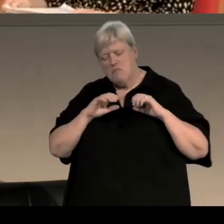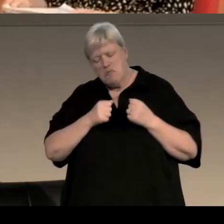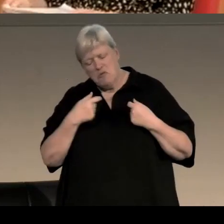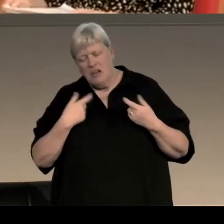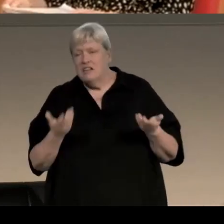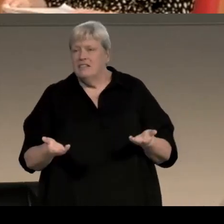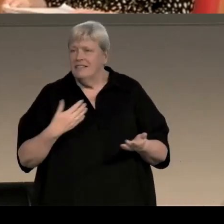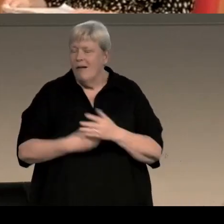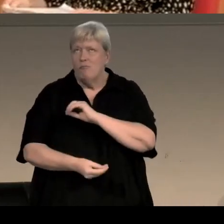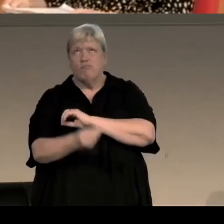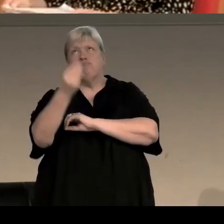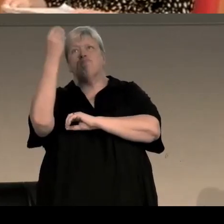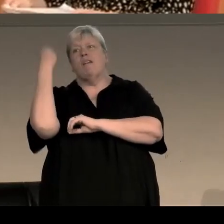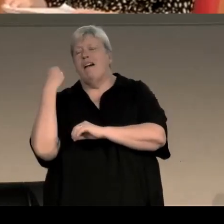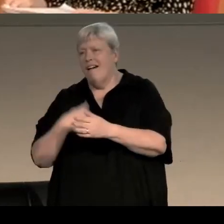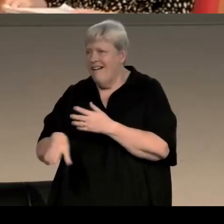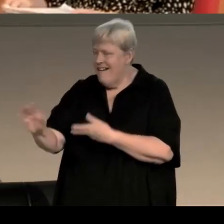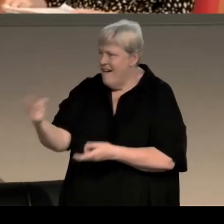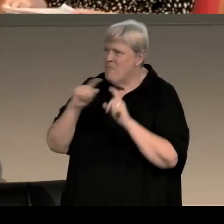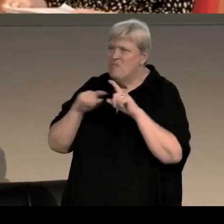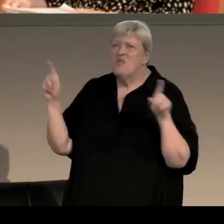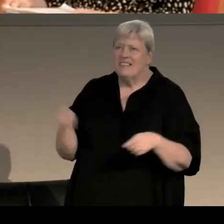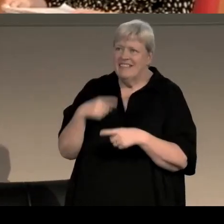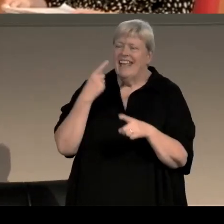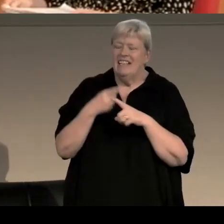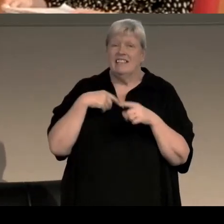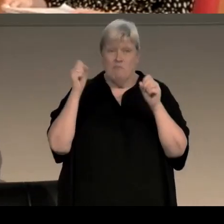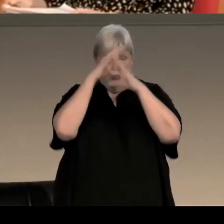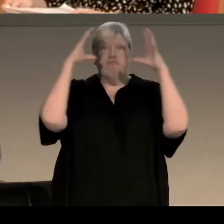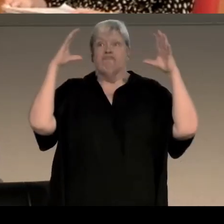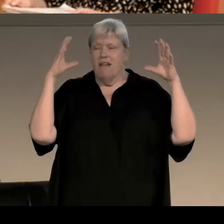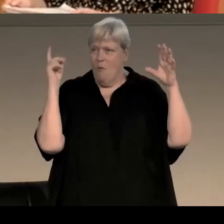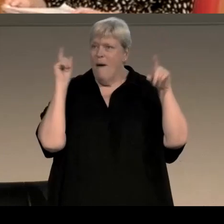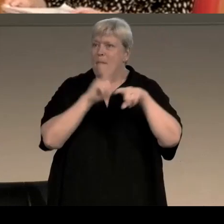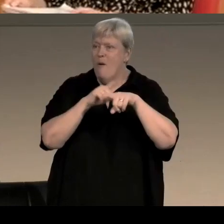and it takes you right back and it gives you that instant snapshot of a moment and you can think